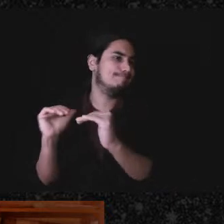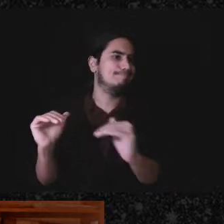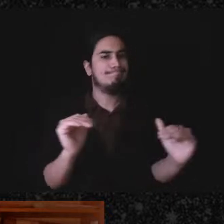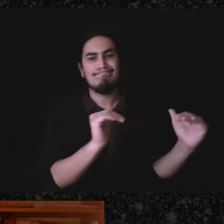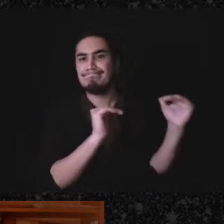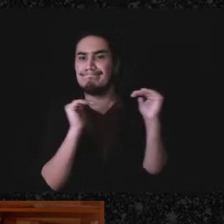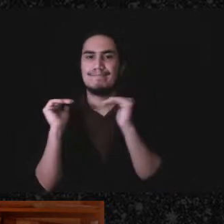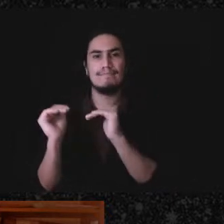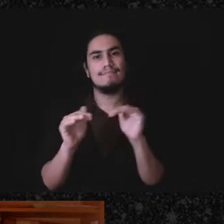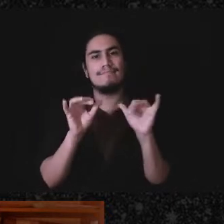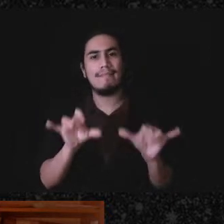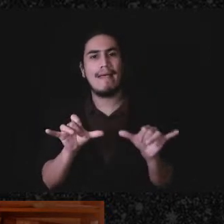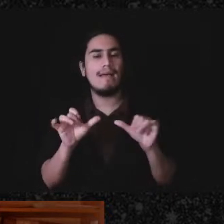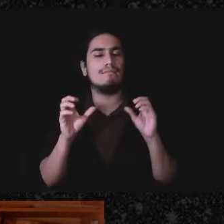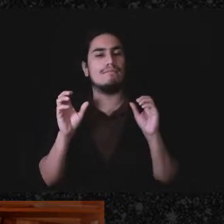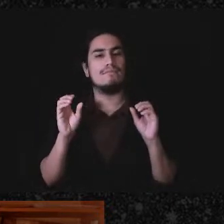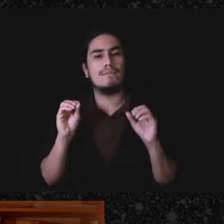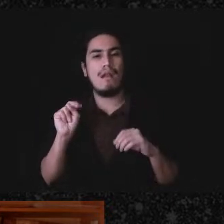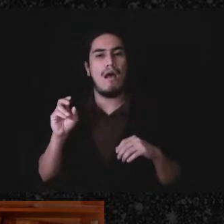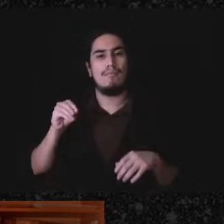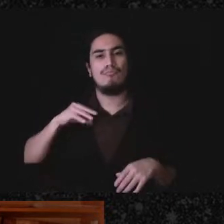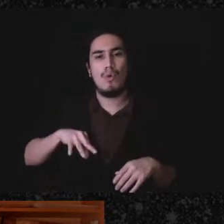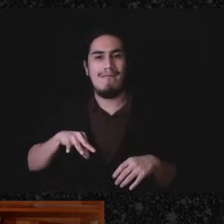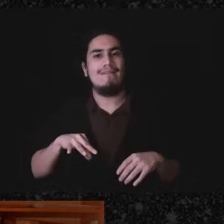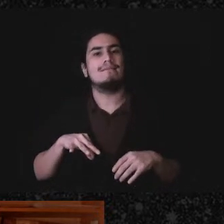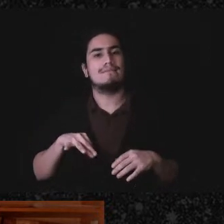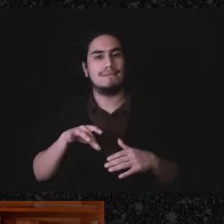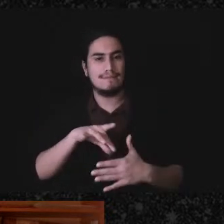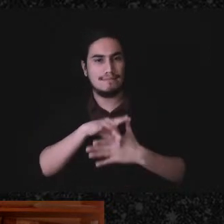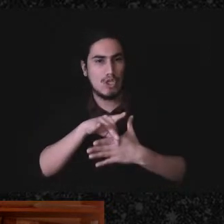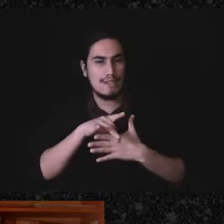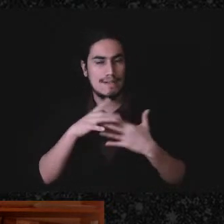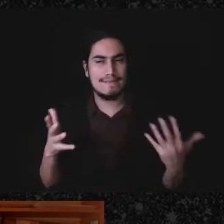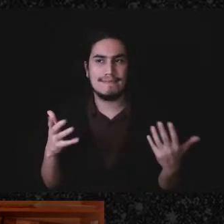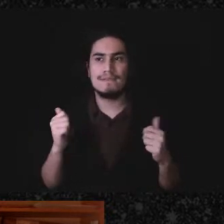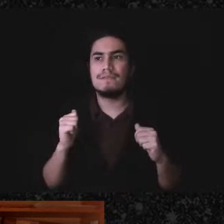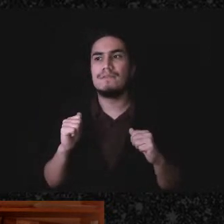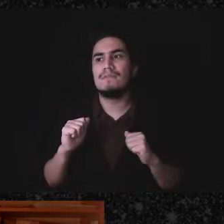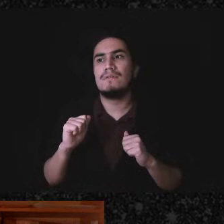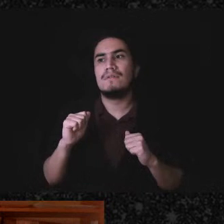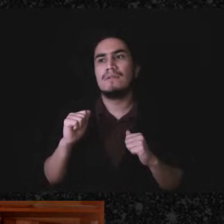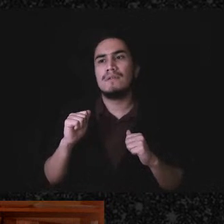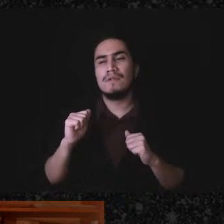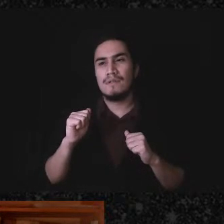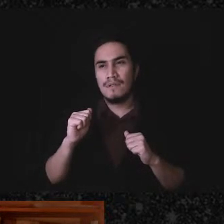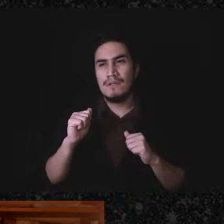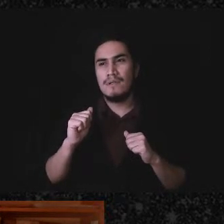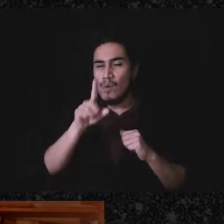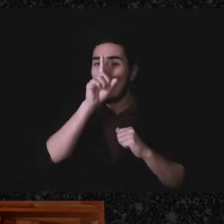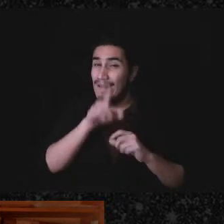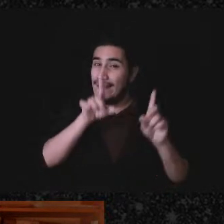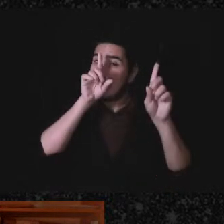of a non-profit, I think a lot of the answer to this question is really group dependent,